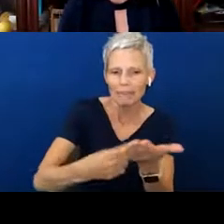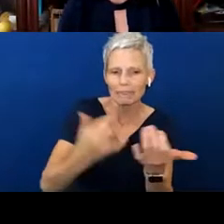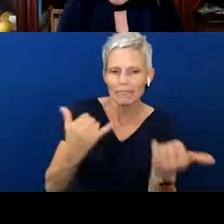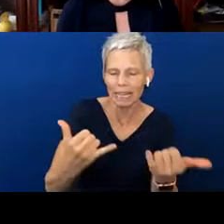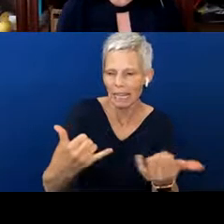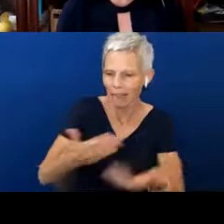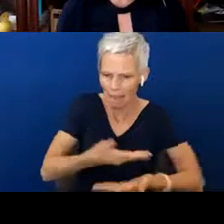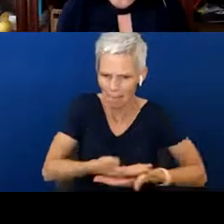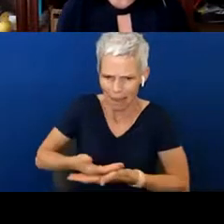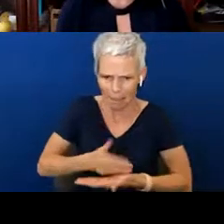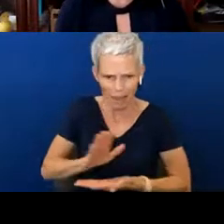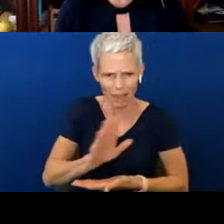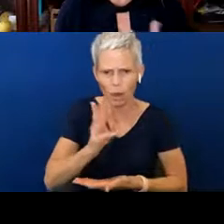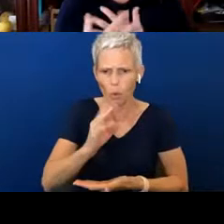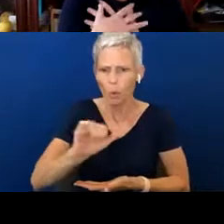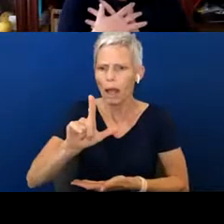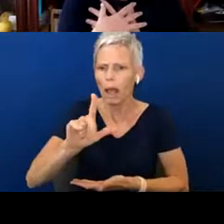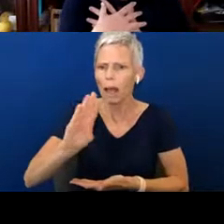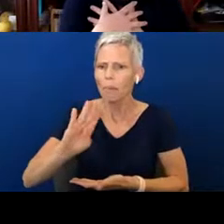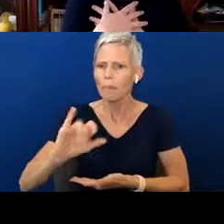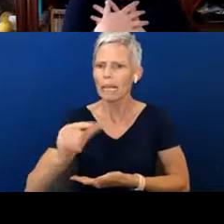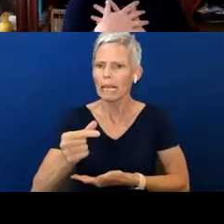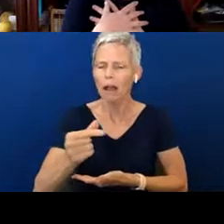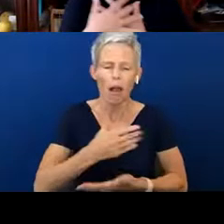Sometimes we take for granted, “Oh, I get it. We love them, we cuddle them”.